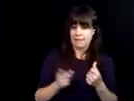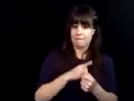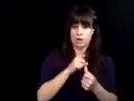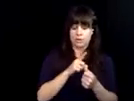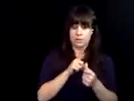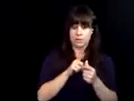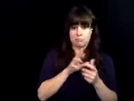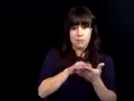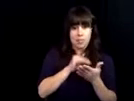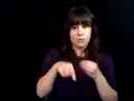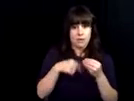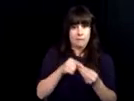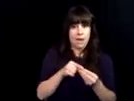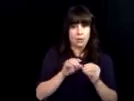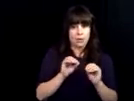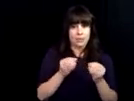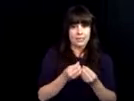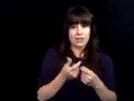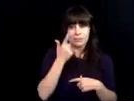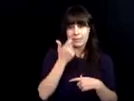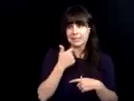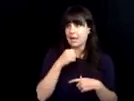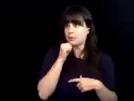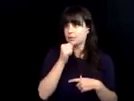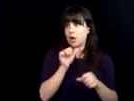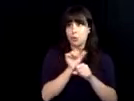on what dbvi has meant to me. I first